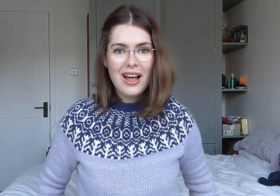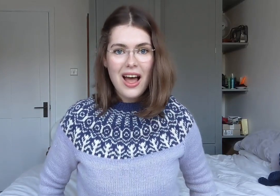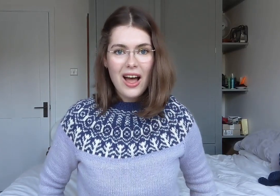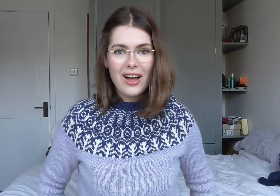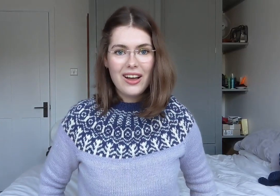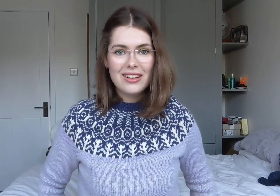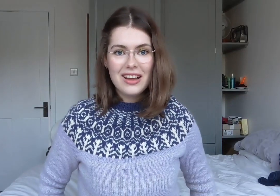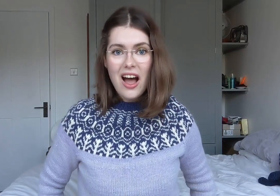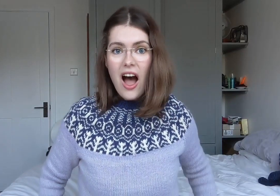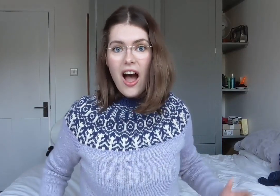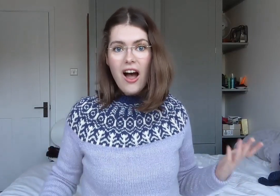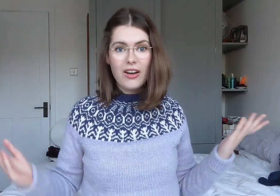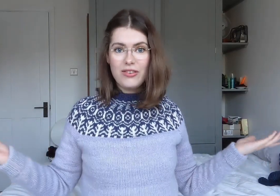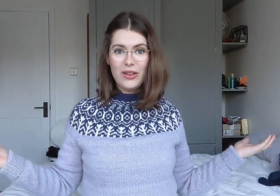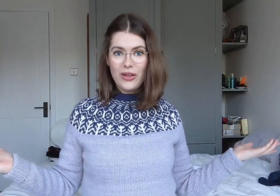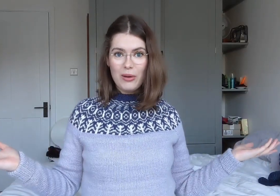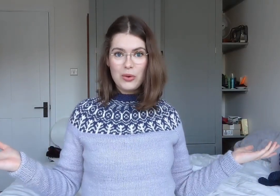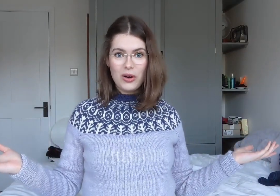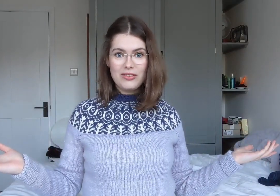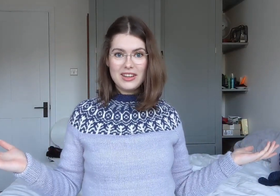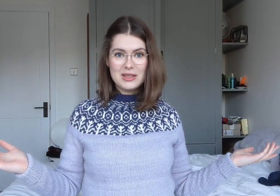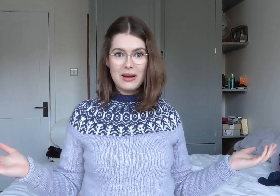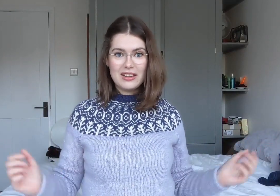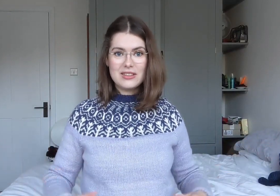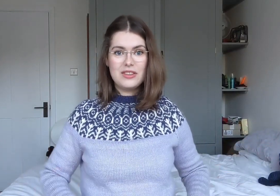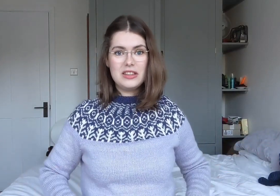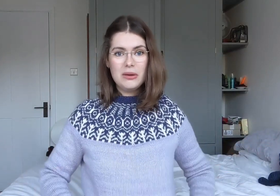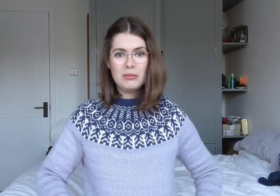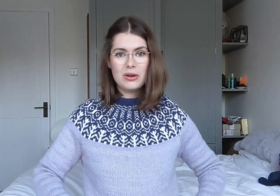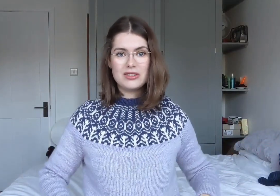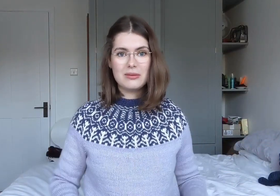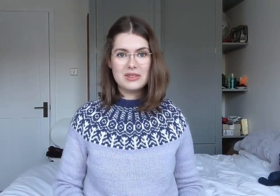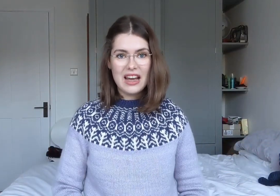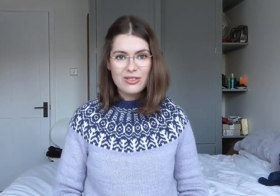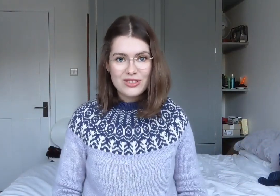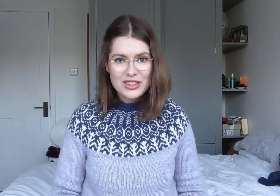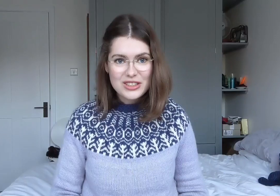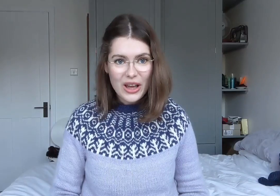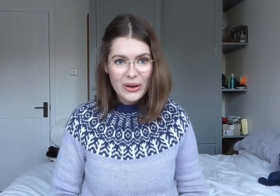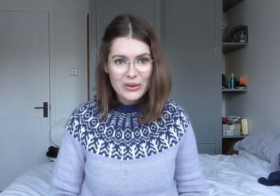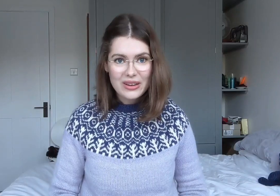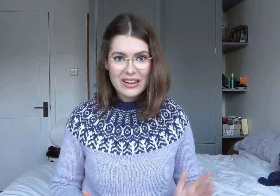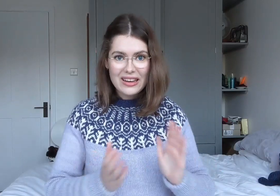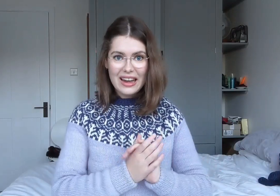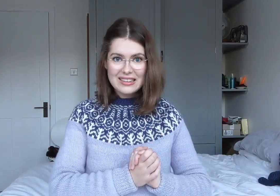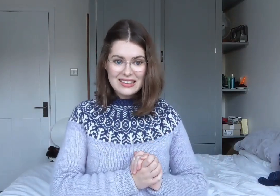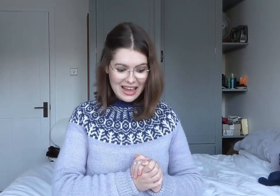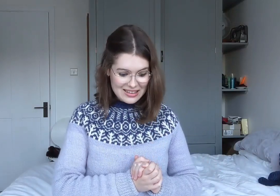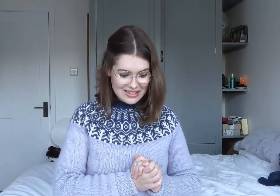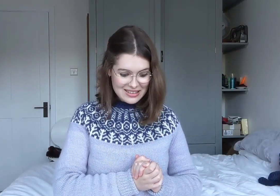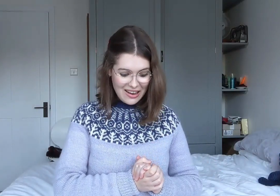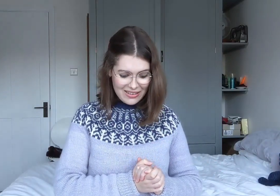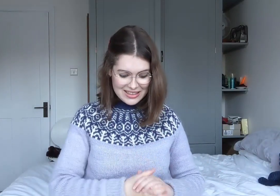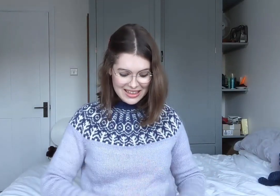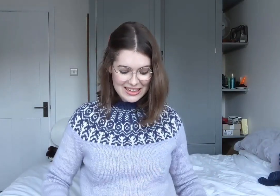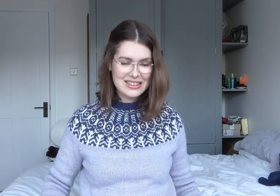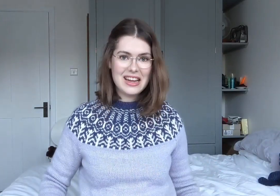I felt that I'm qualified to make this video because I'm deaf. Let's get started.